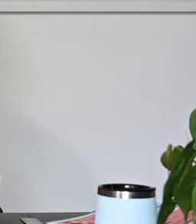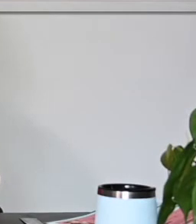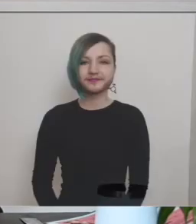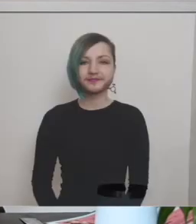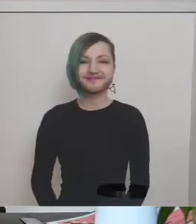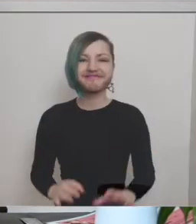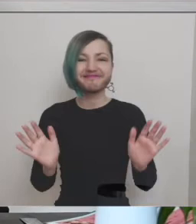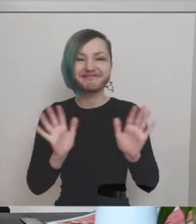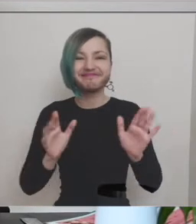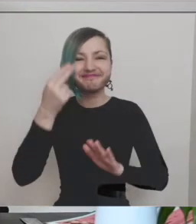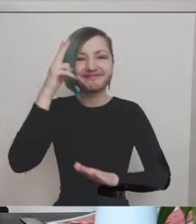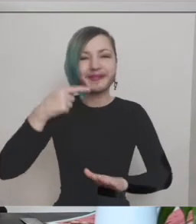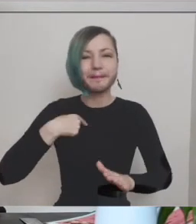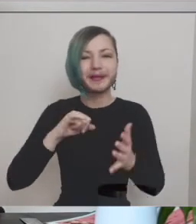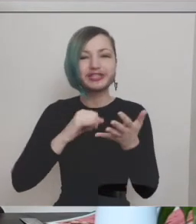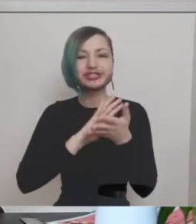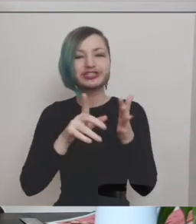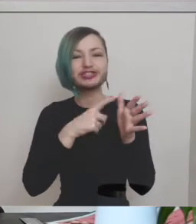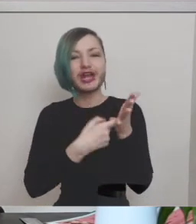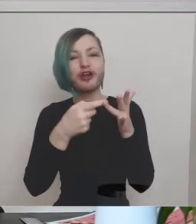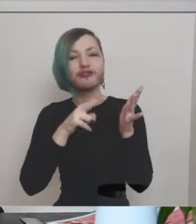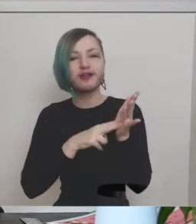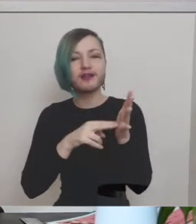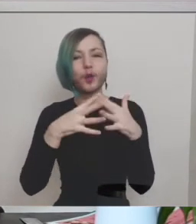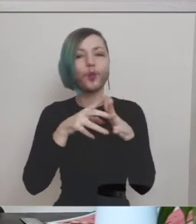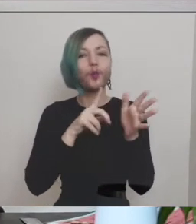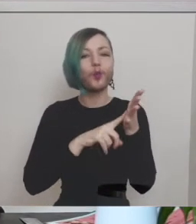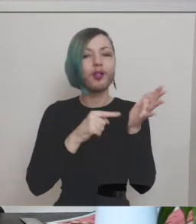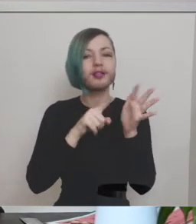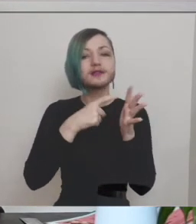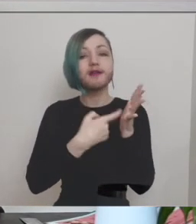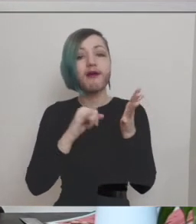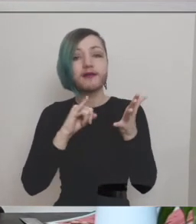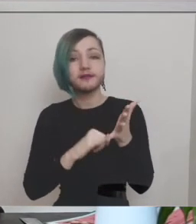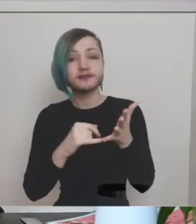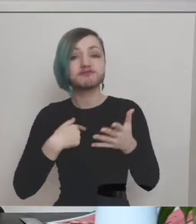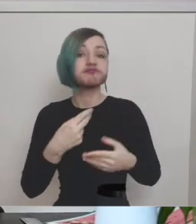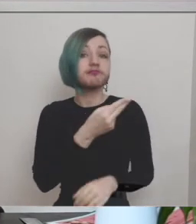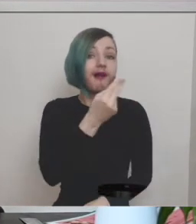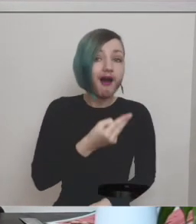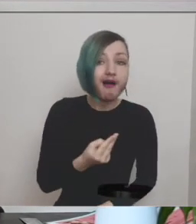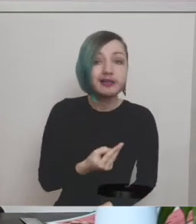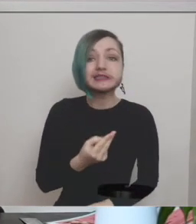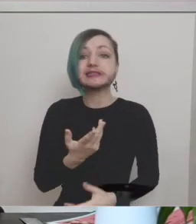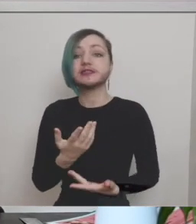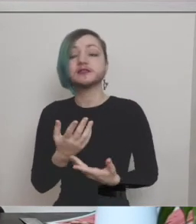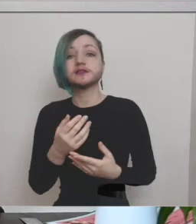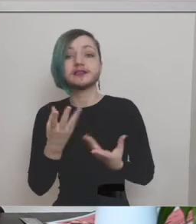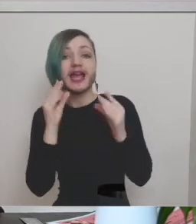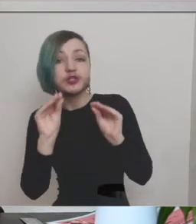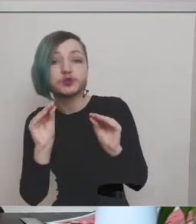Hi my name's Sharon Walters and i'm an artist and educator I am working with the Hospital